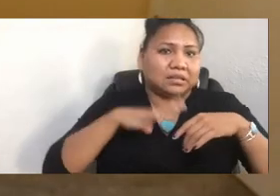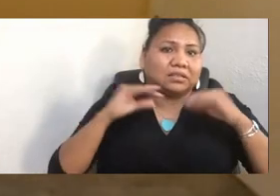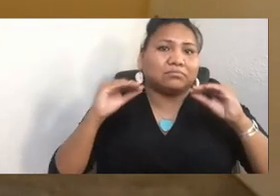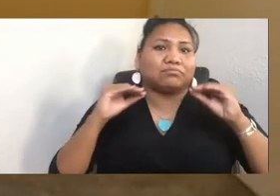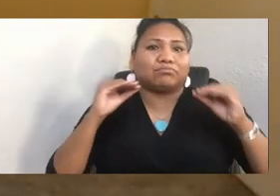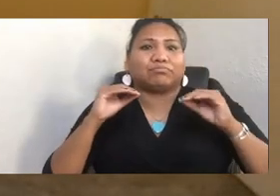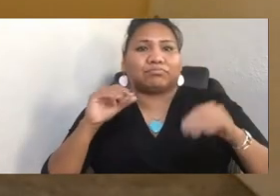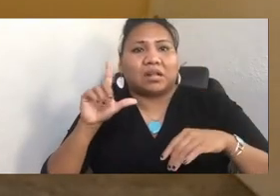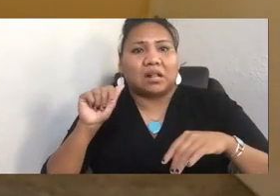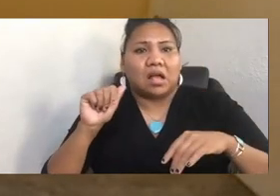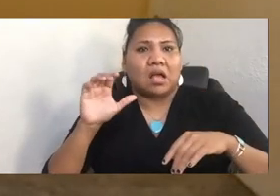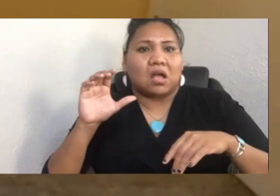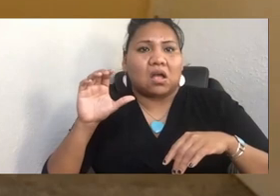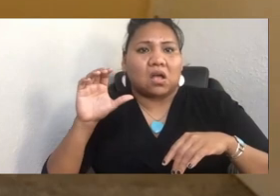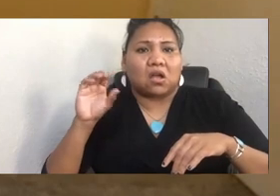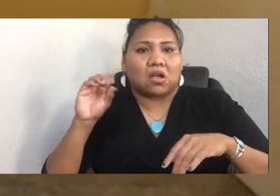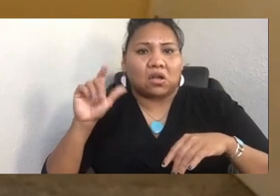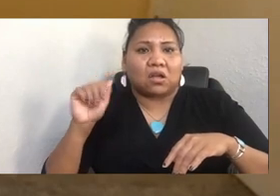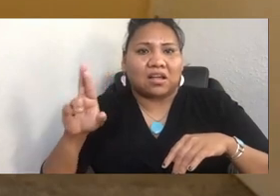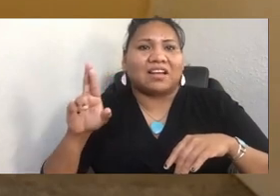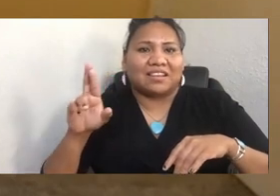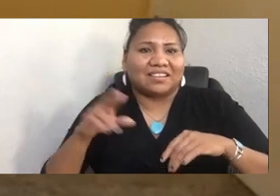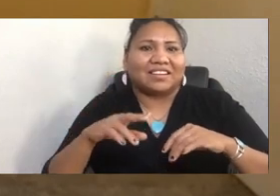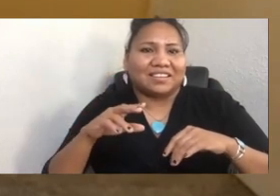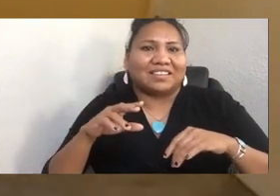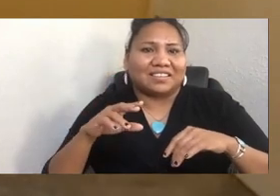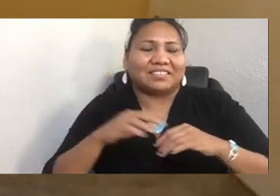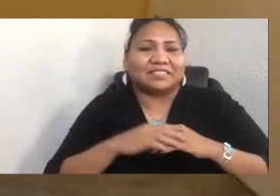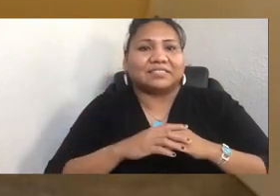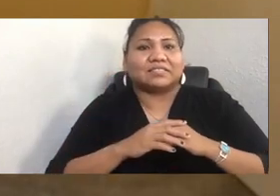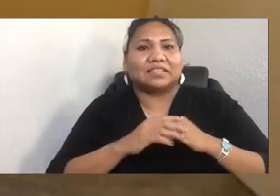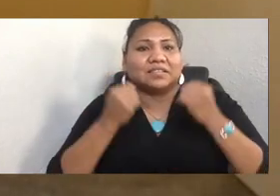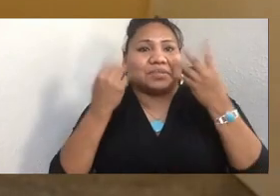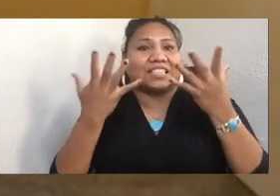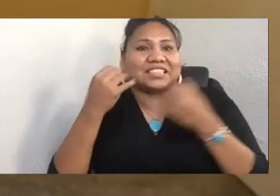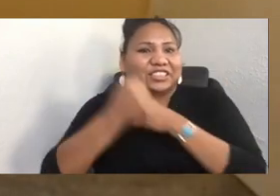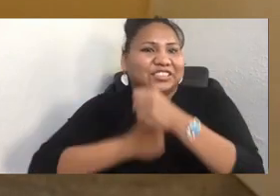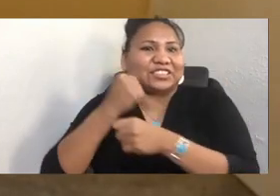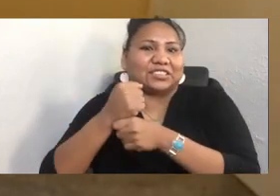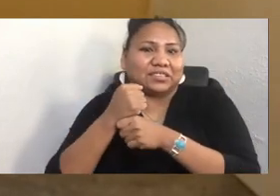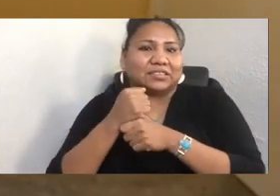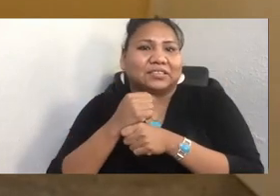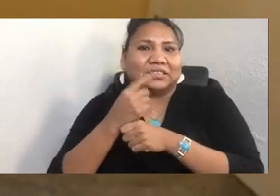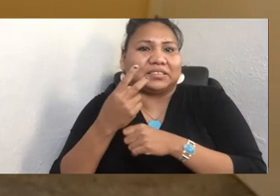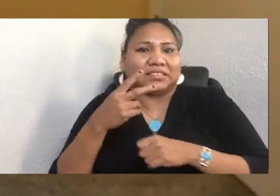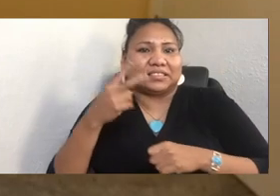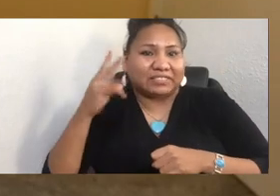did this after school program. When I was 17 and newly sober, and La Conner school district was too racist to let me into the photography